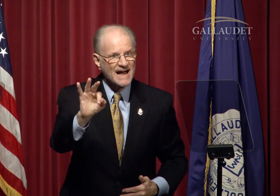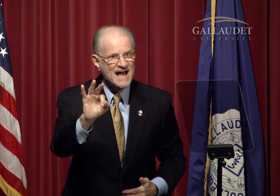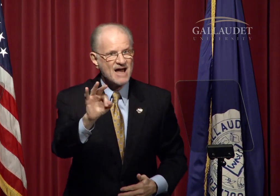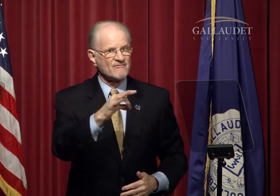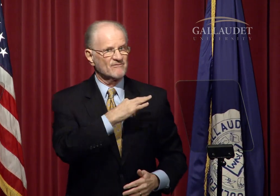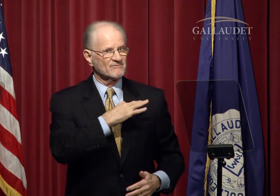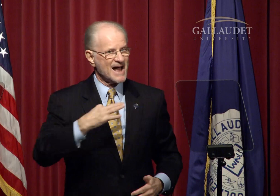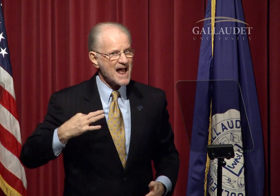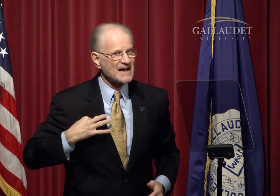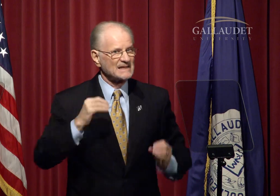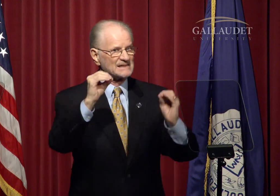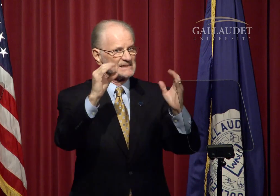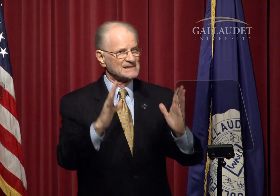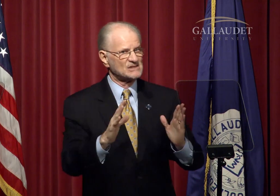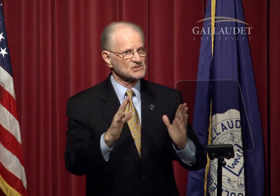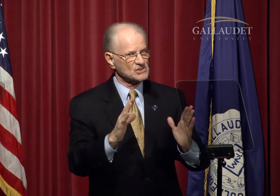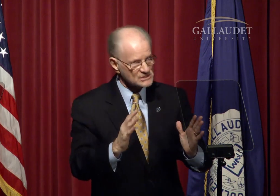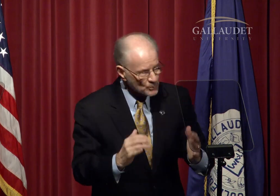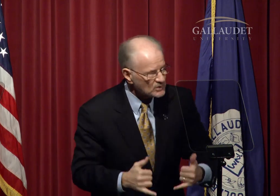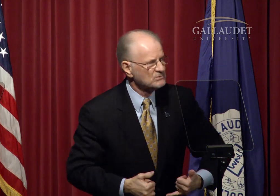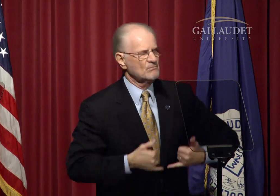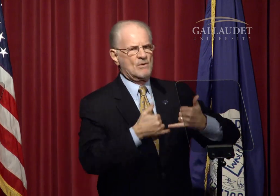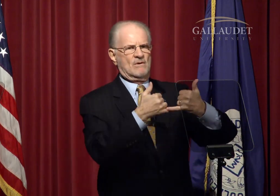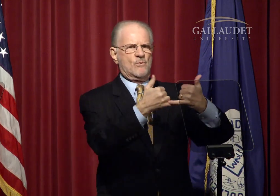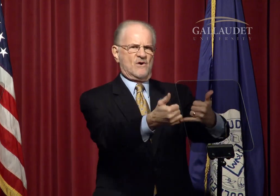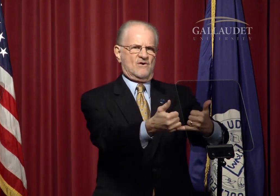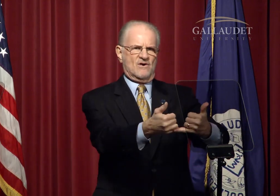faculty, and teachers